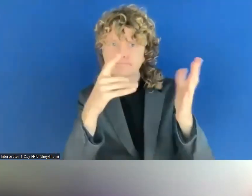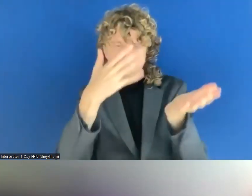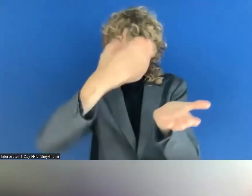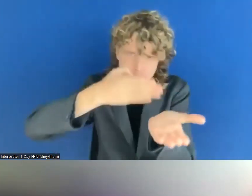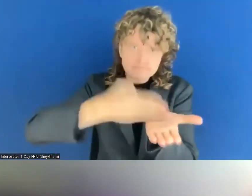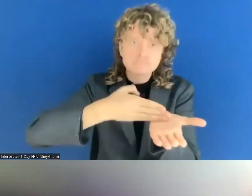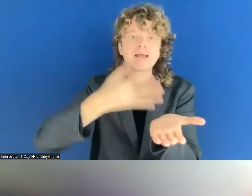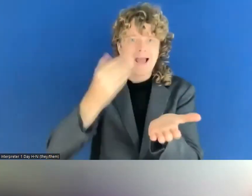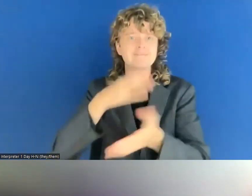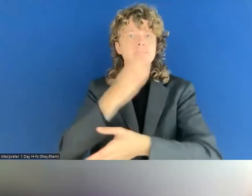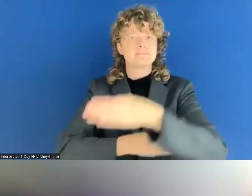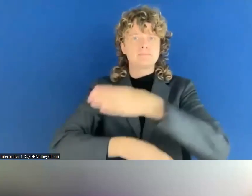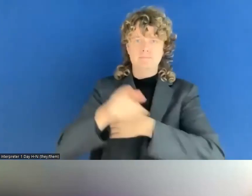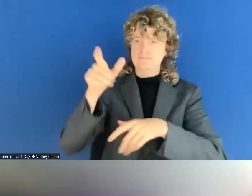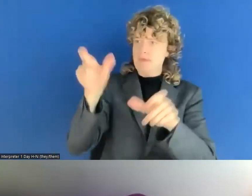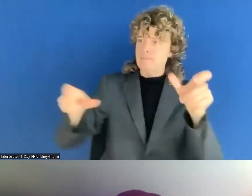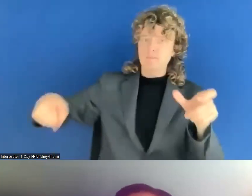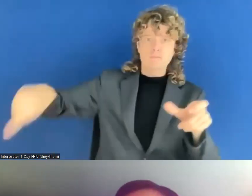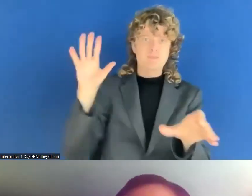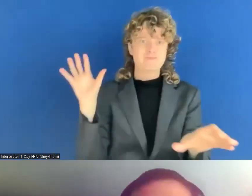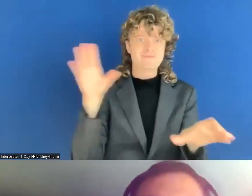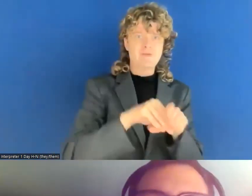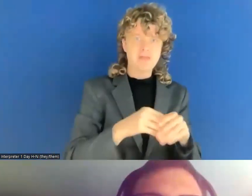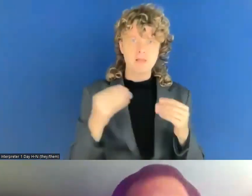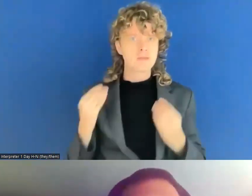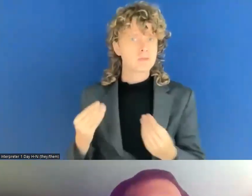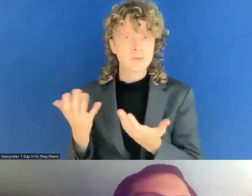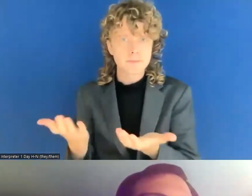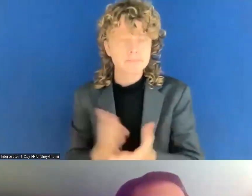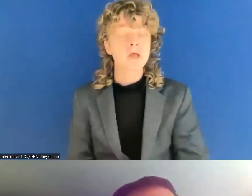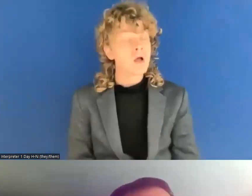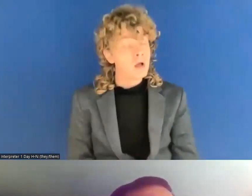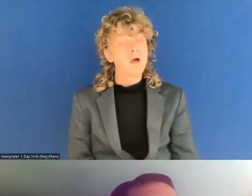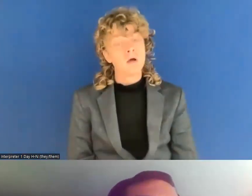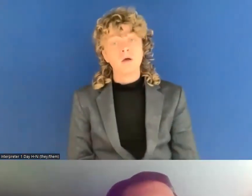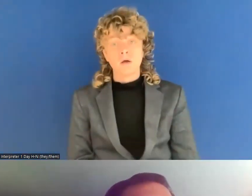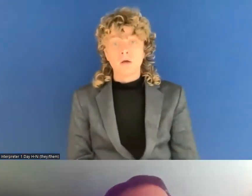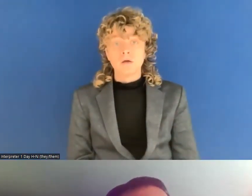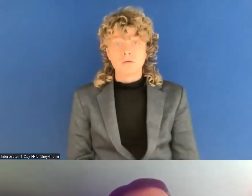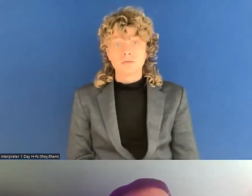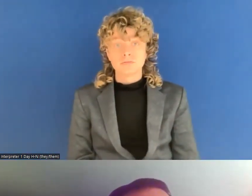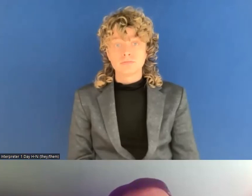That's a really good question. I mean, in my intervention, I kind